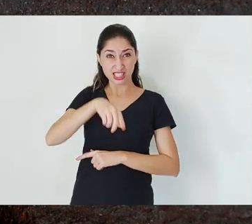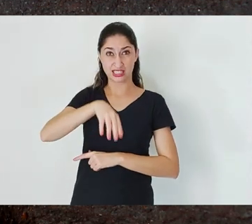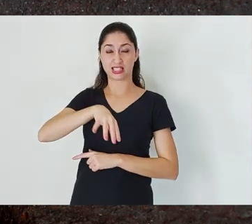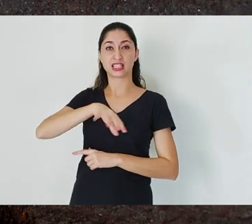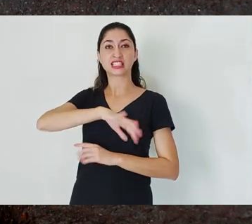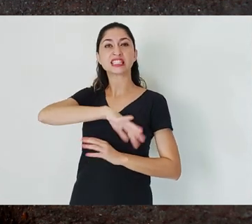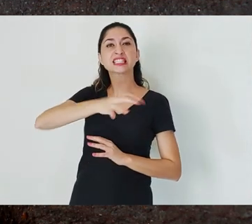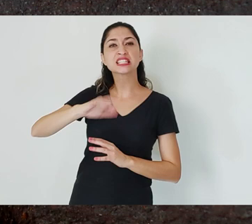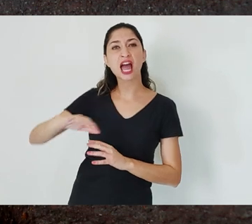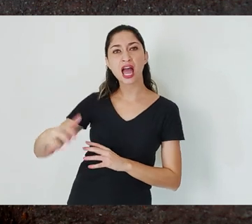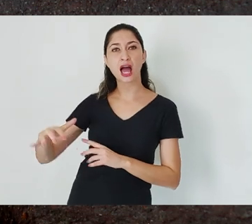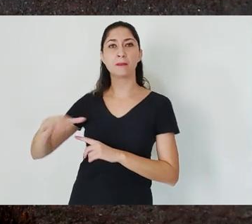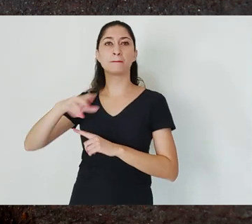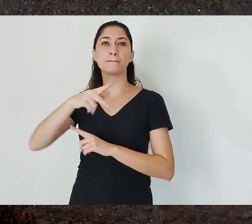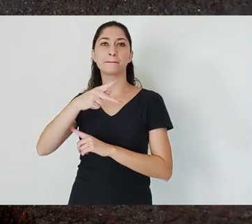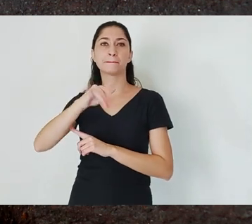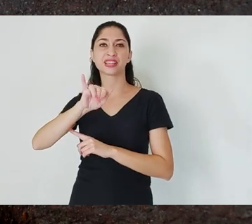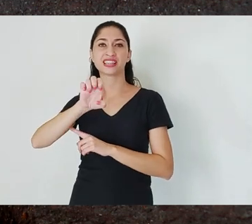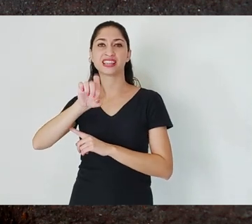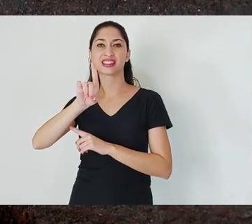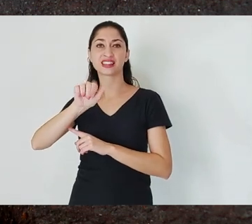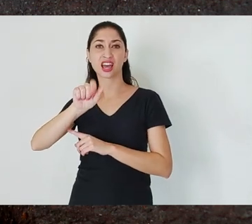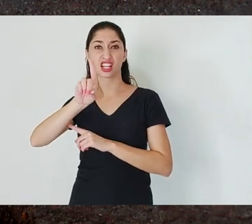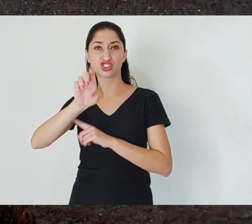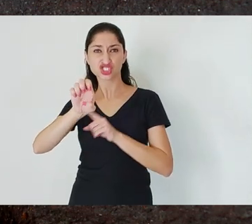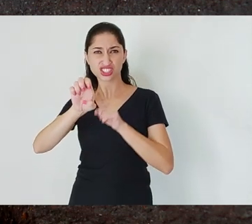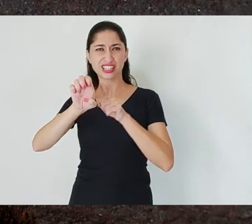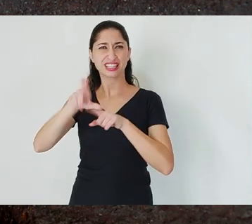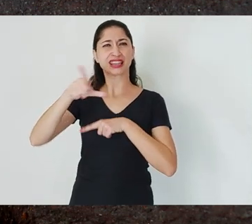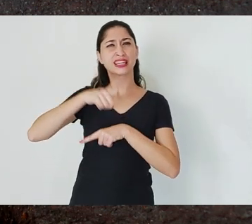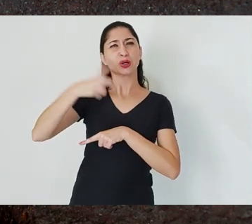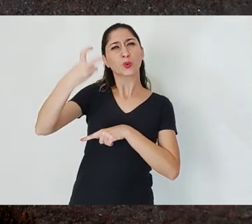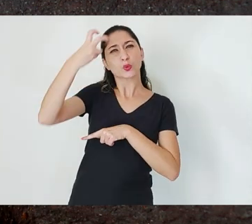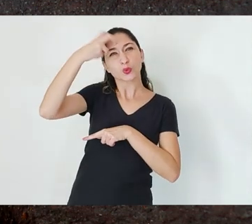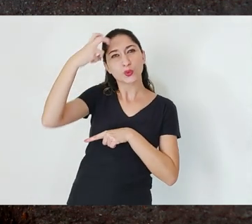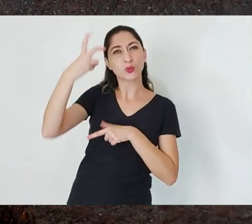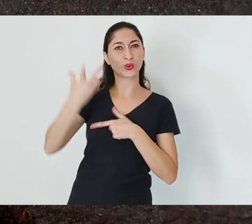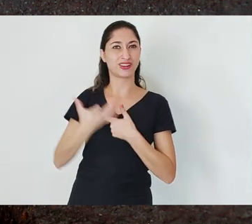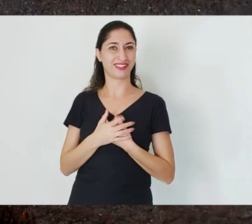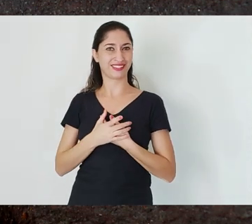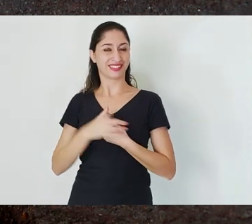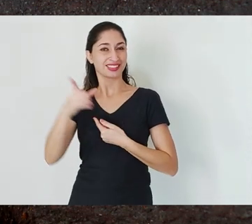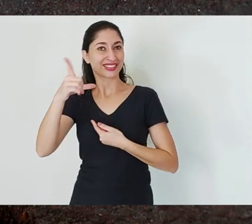in regard to altitude, in regard to cultural heritage -- because it was the famous Itabera-assu